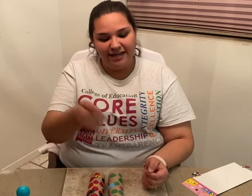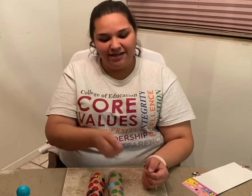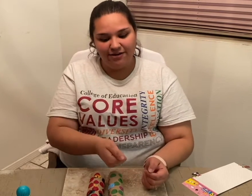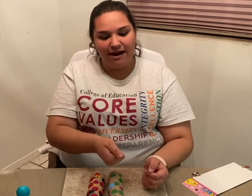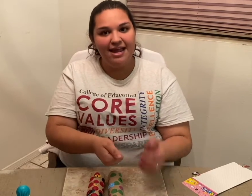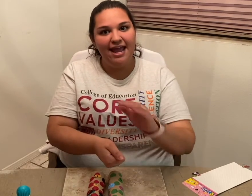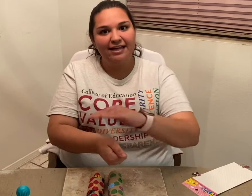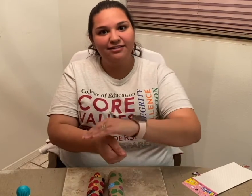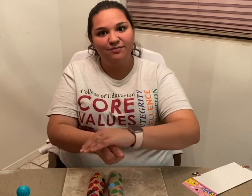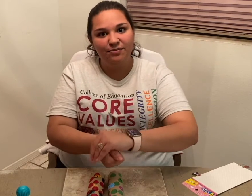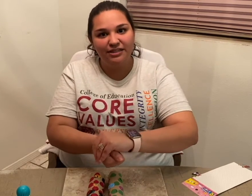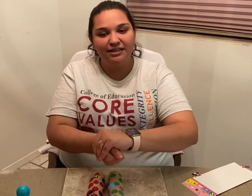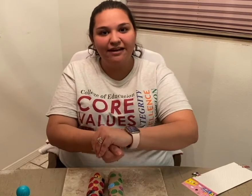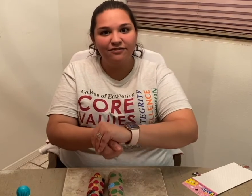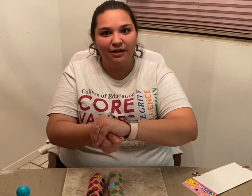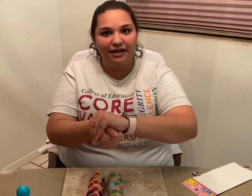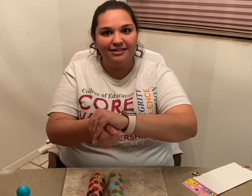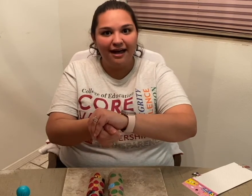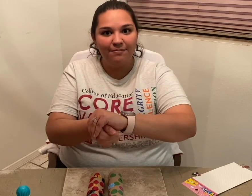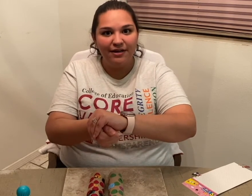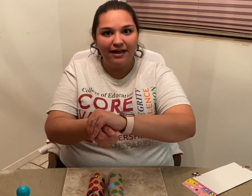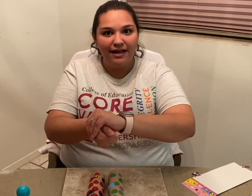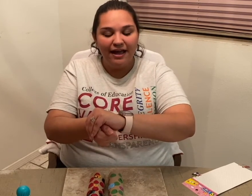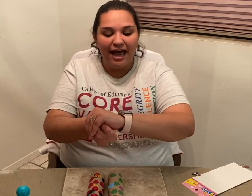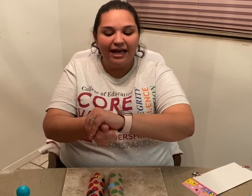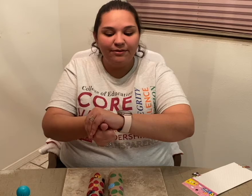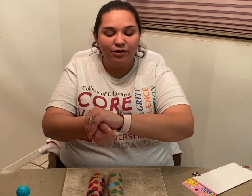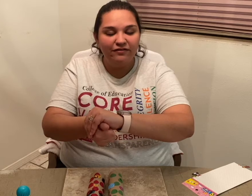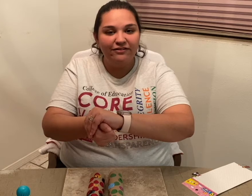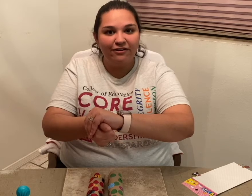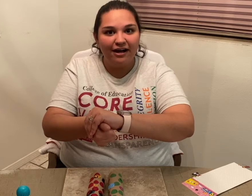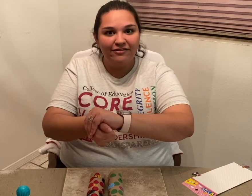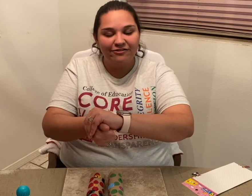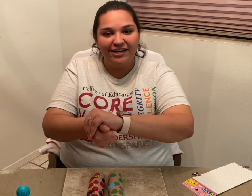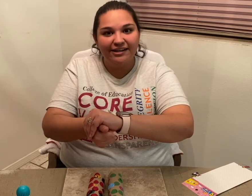your right hand, put the left one on top and move the front of your fingers.